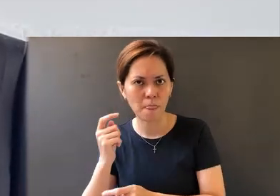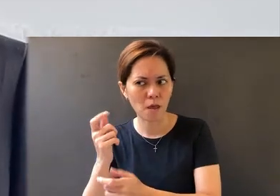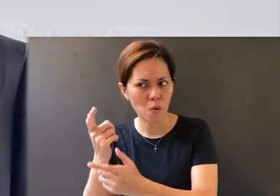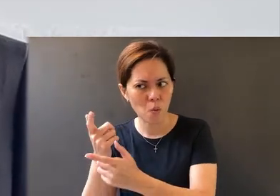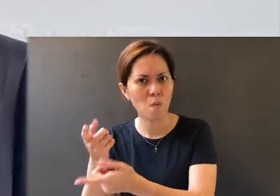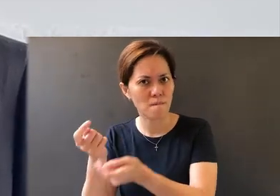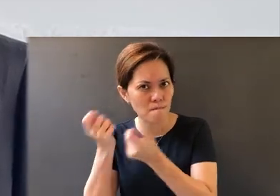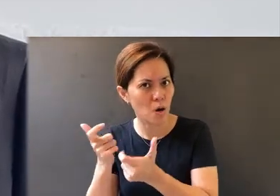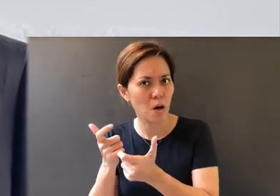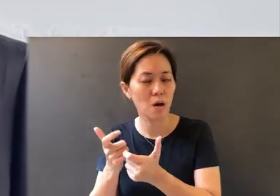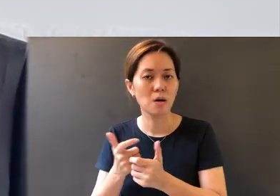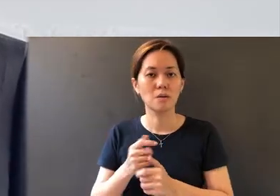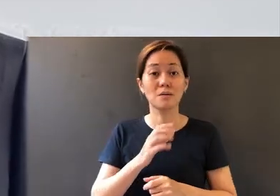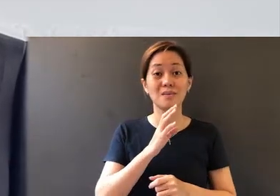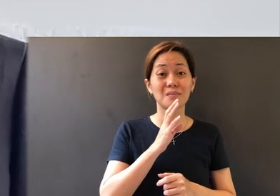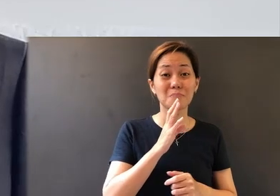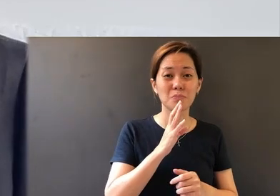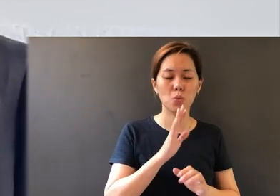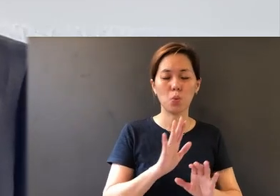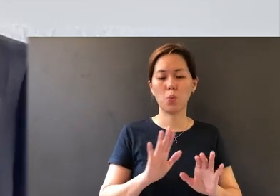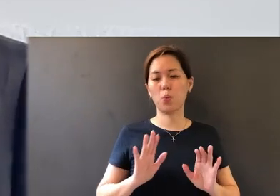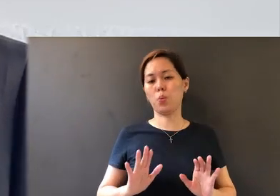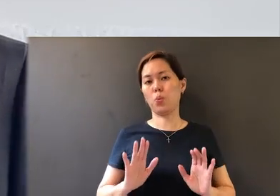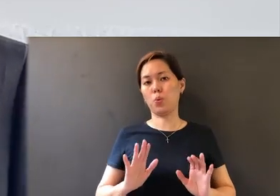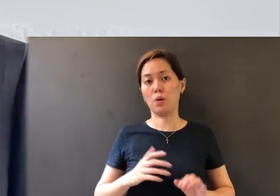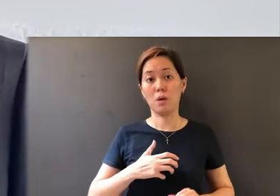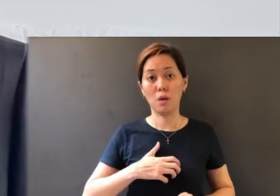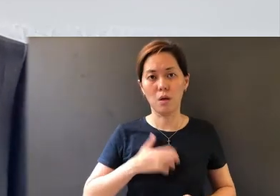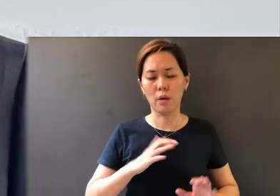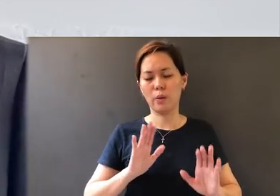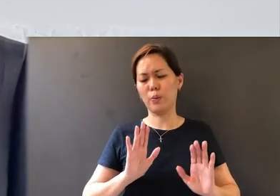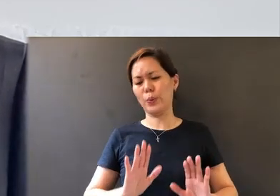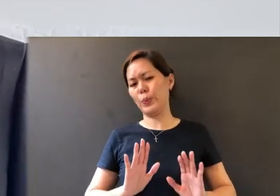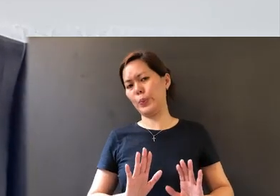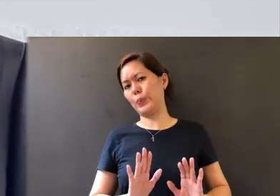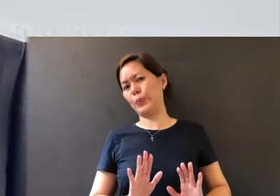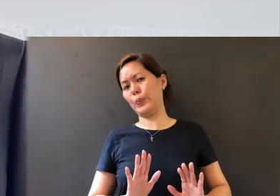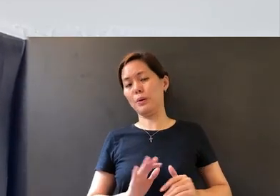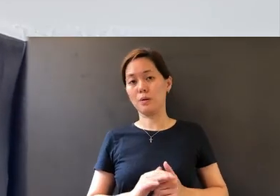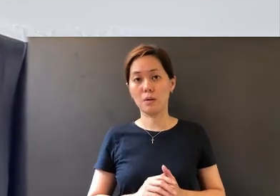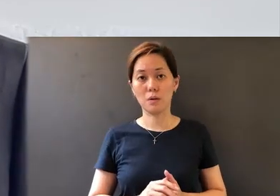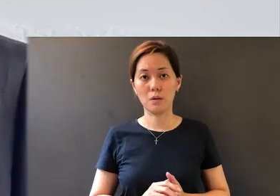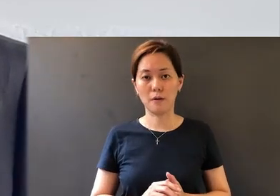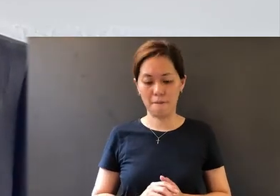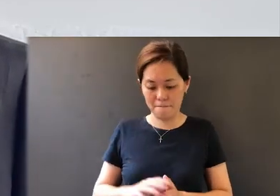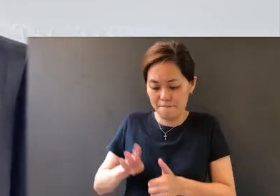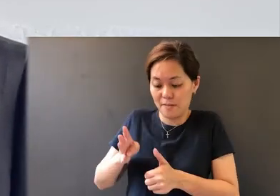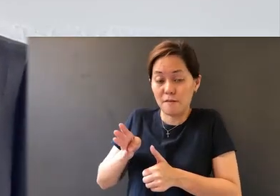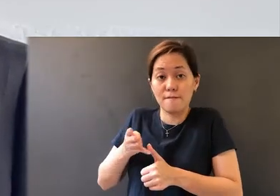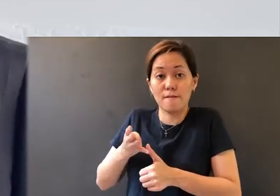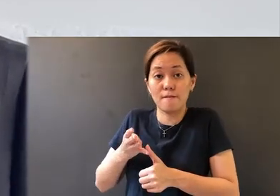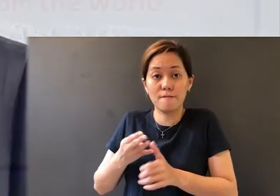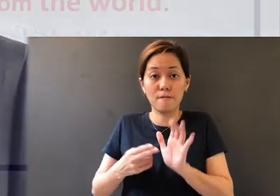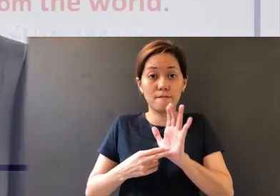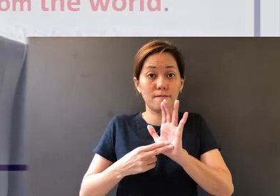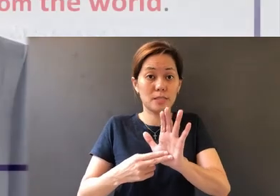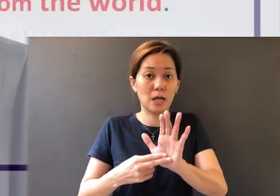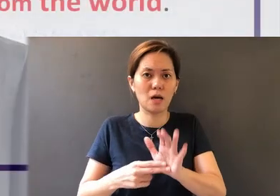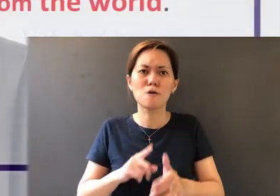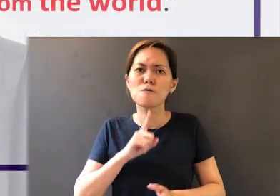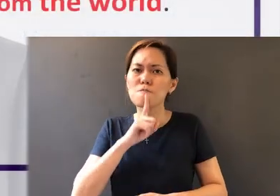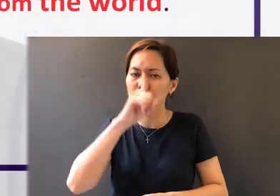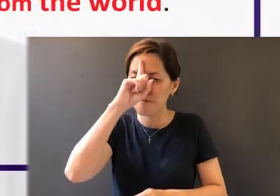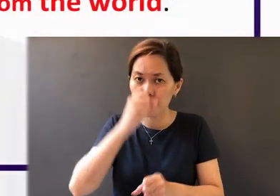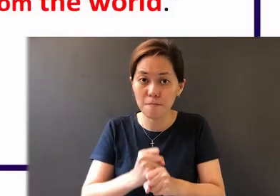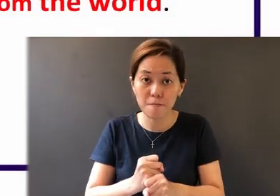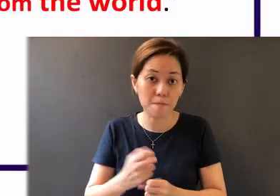slow to speak, and be slow to anger. The fourth sign of real faith